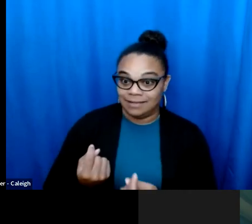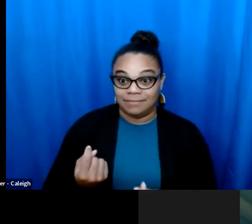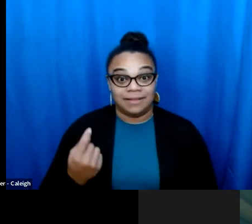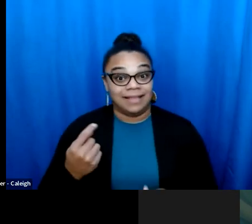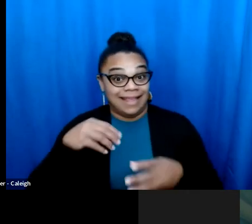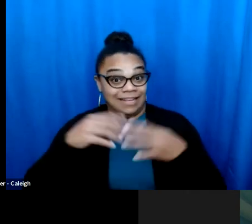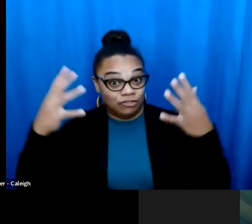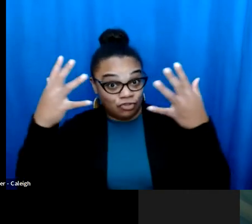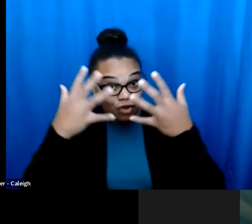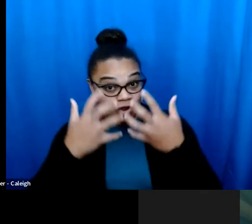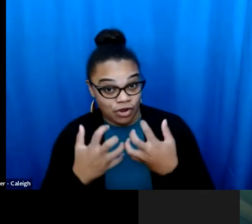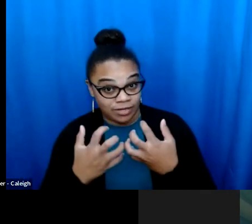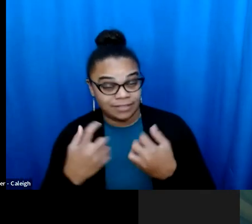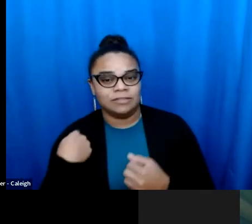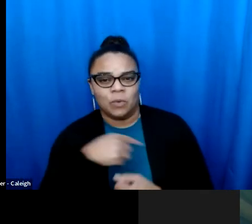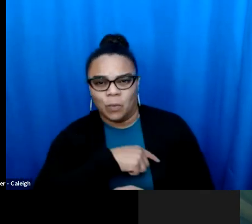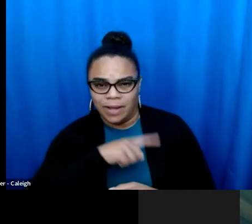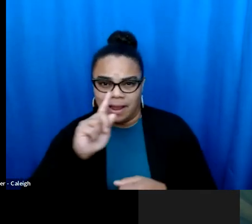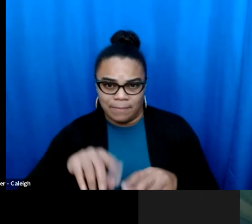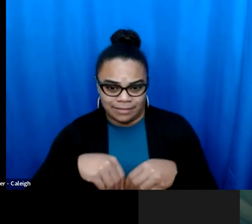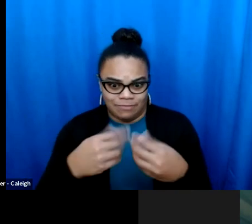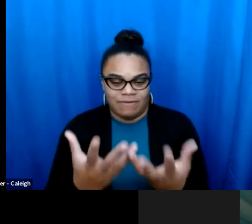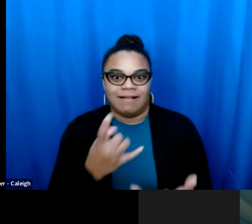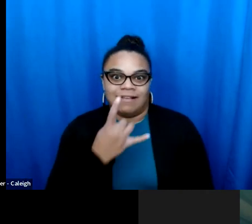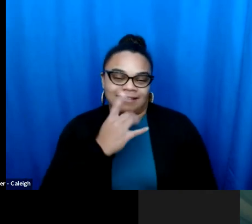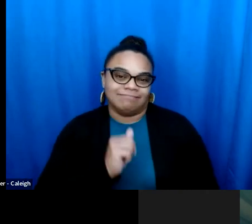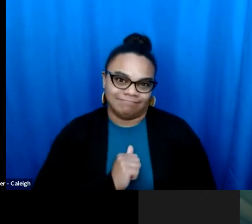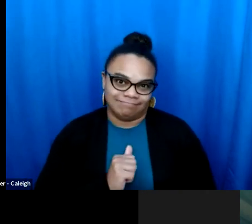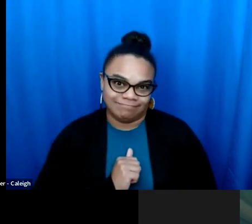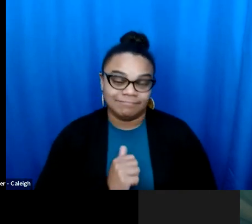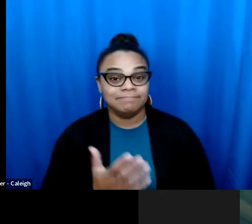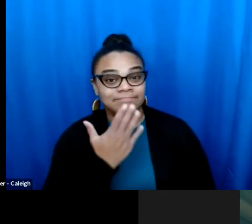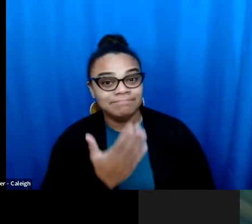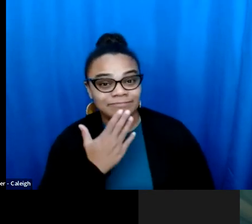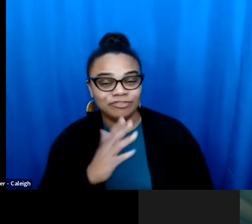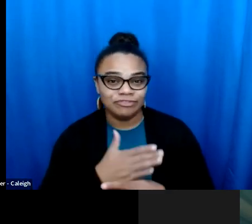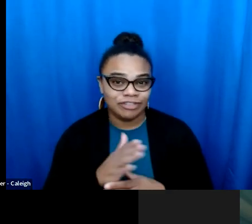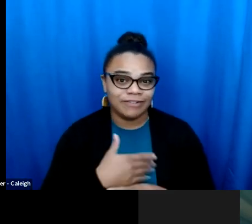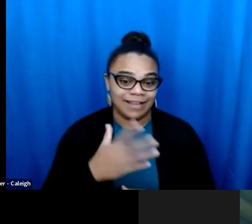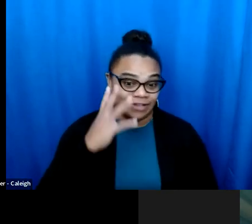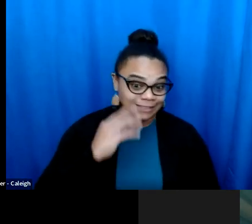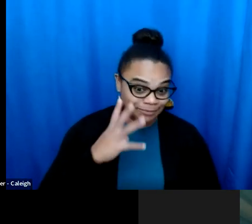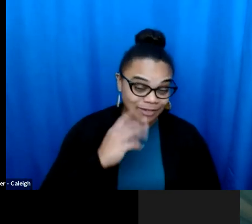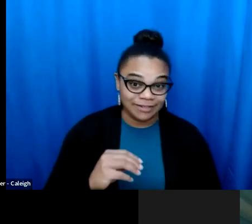think what you're telling us, again, brings me back to what our team has been saying, in darkness we make our